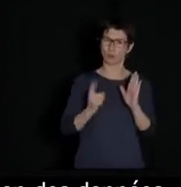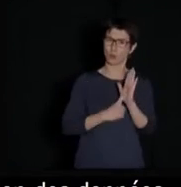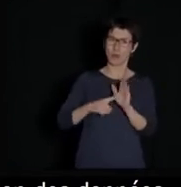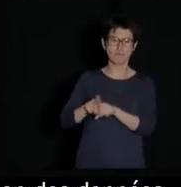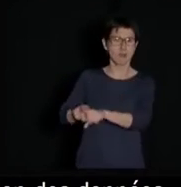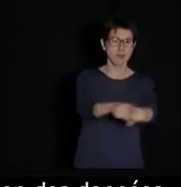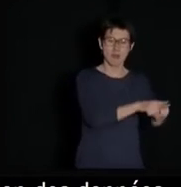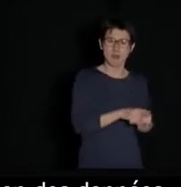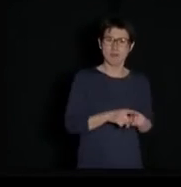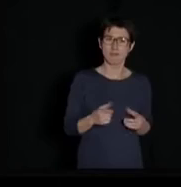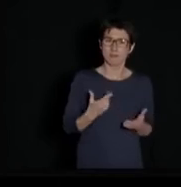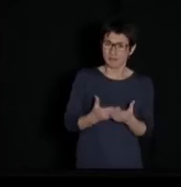These will be major issues of the 21st century.